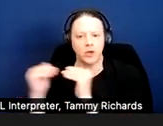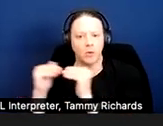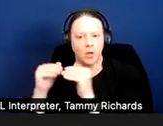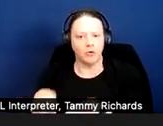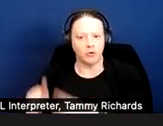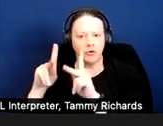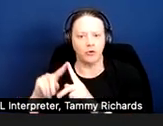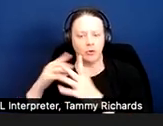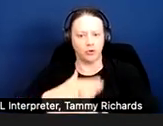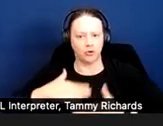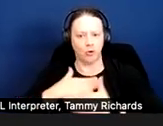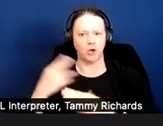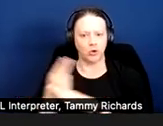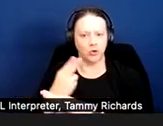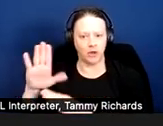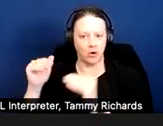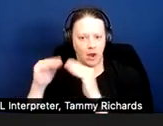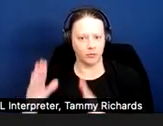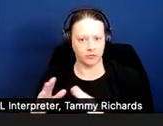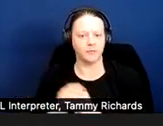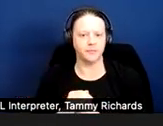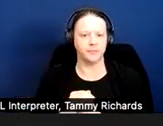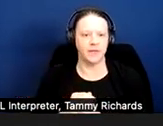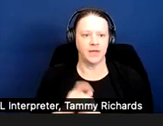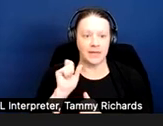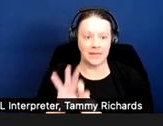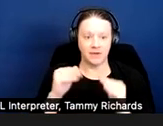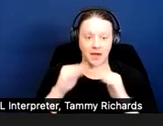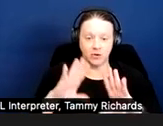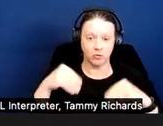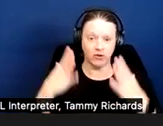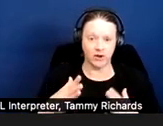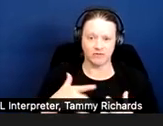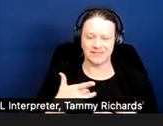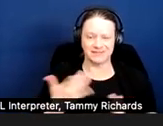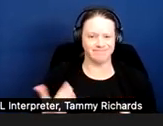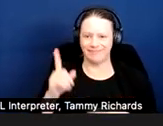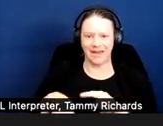If a housing provider believes that a request cannot be granted, the provider must engage